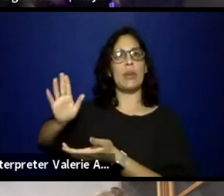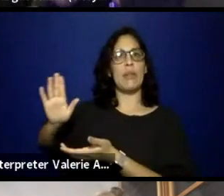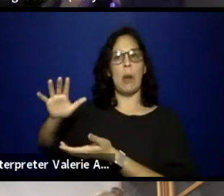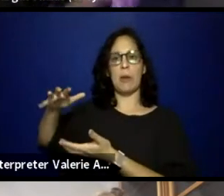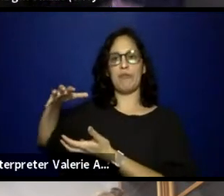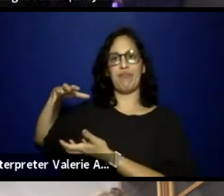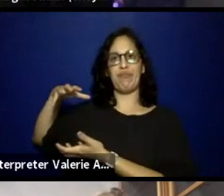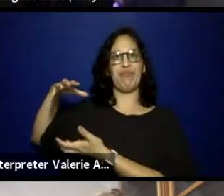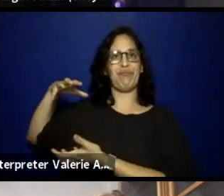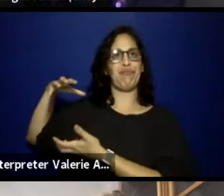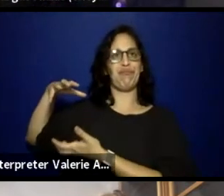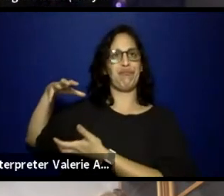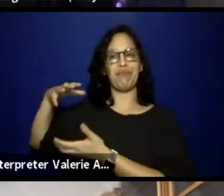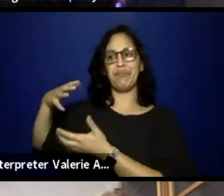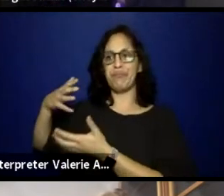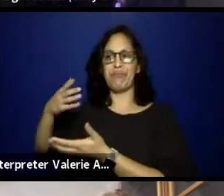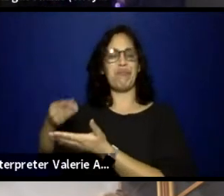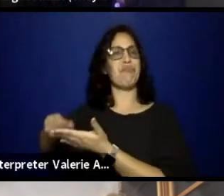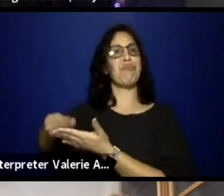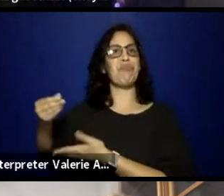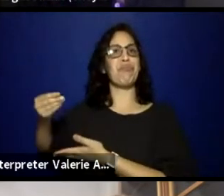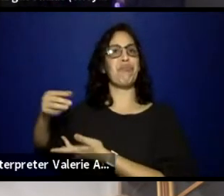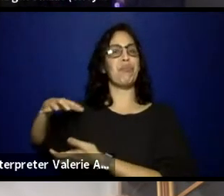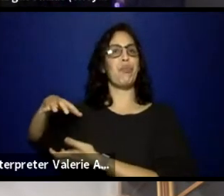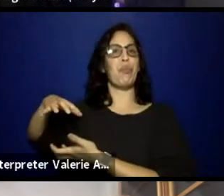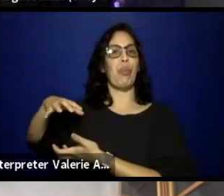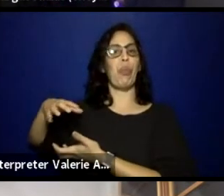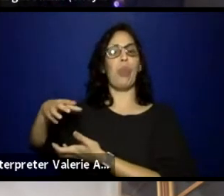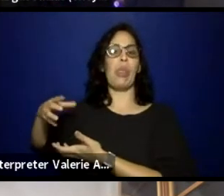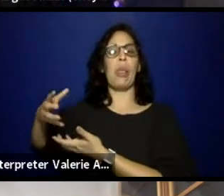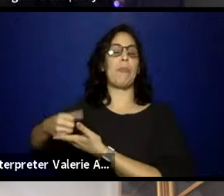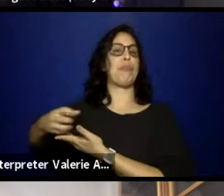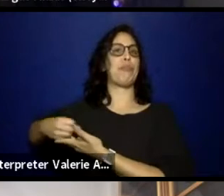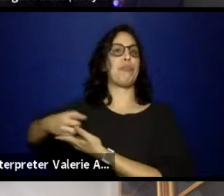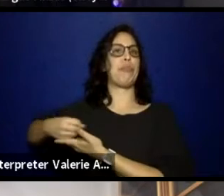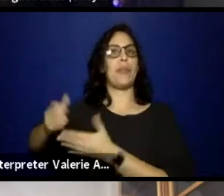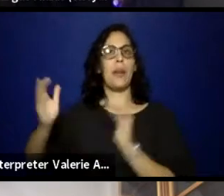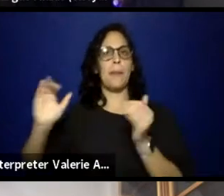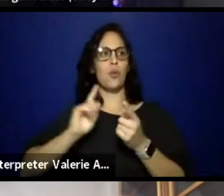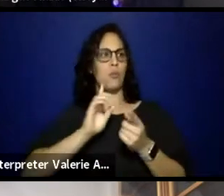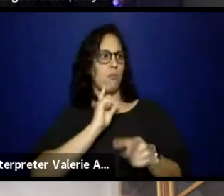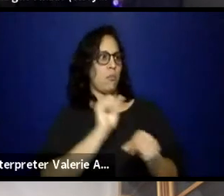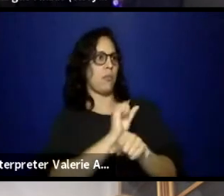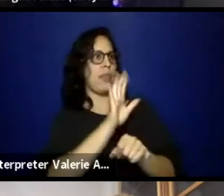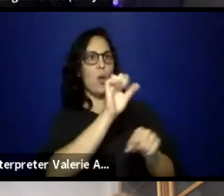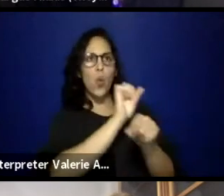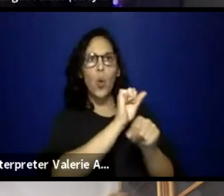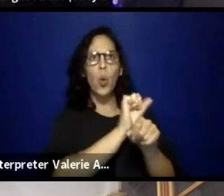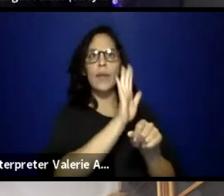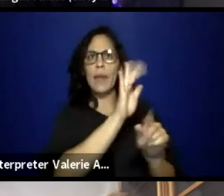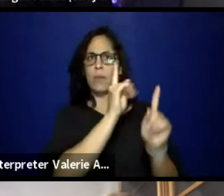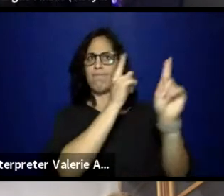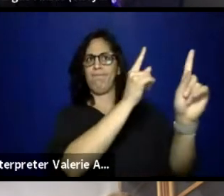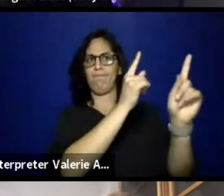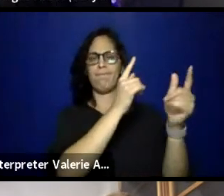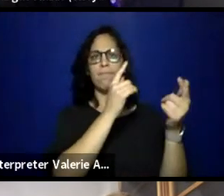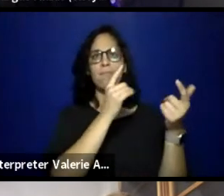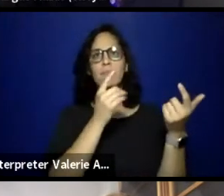And there's been, I've been at a lot of places where the concerns and desires of the, I will just name it,